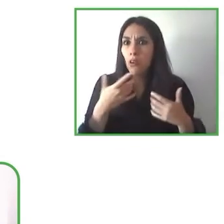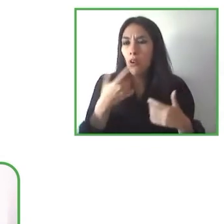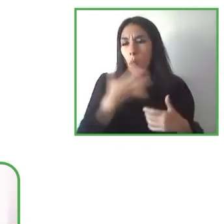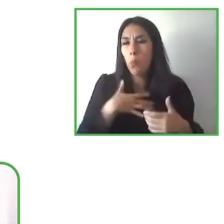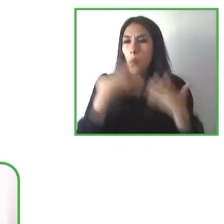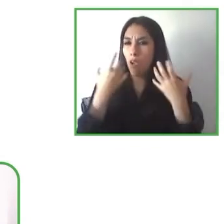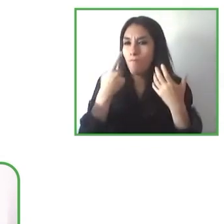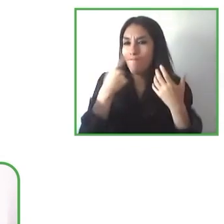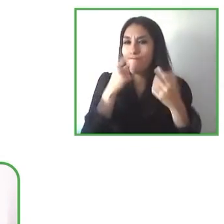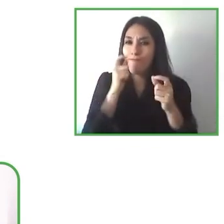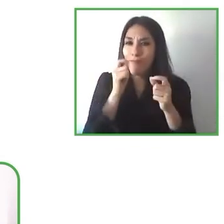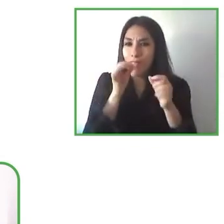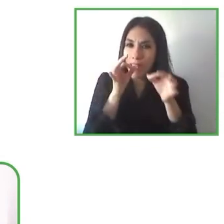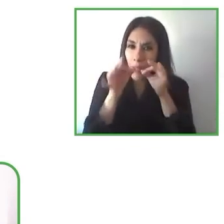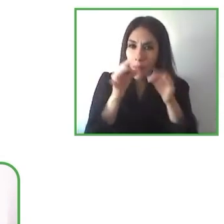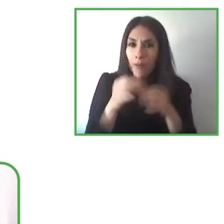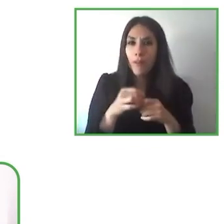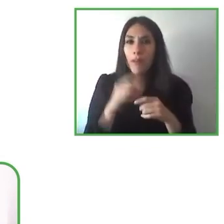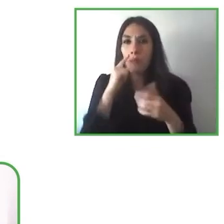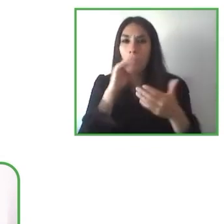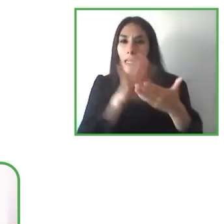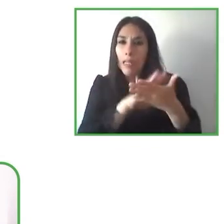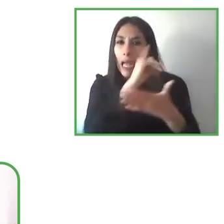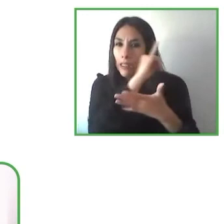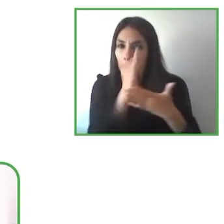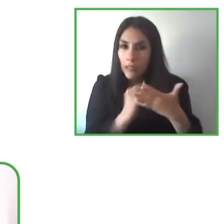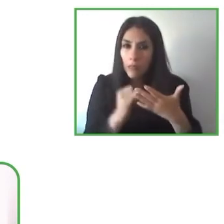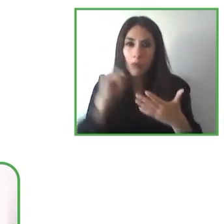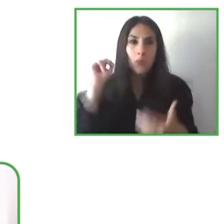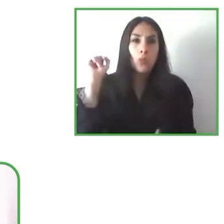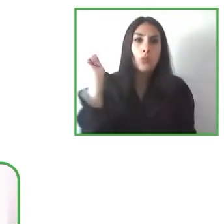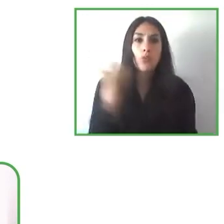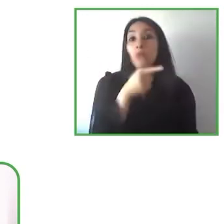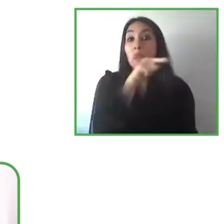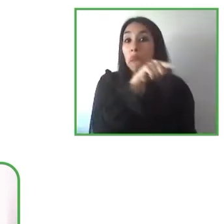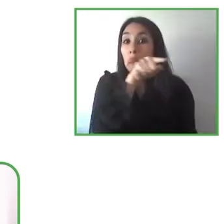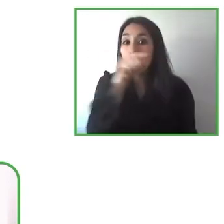development for the design of all these apps of all these technologies